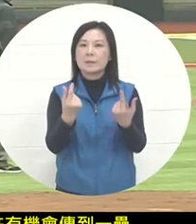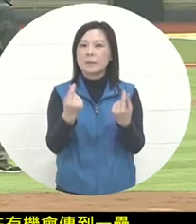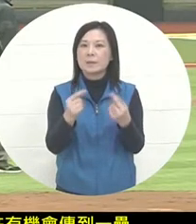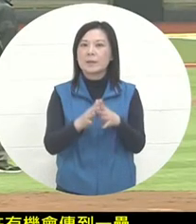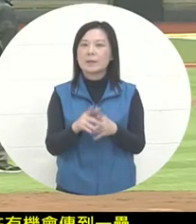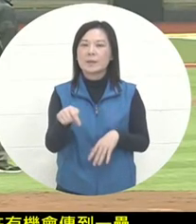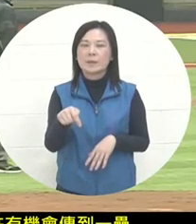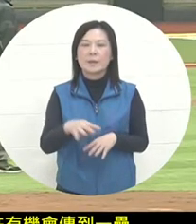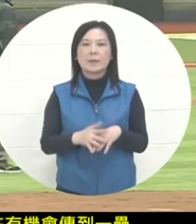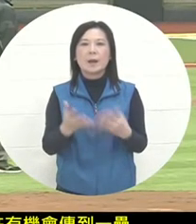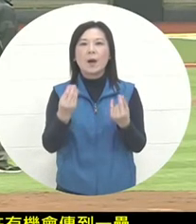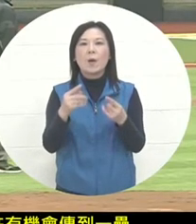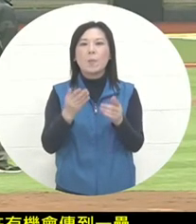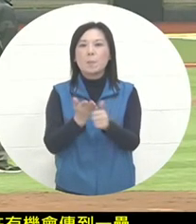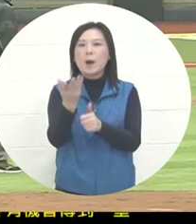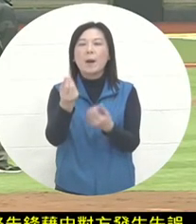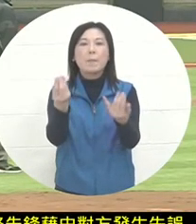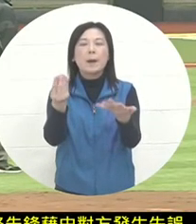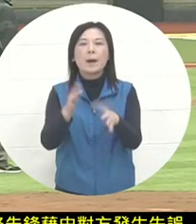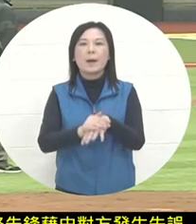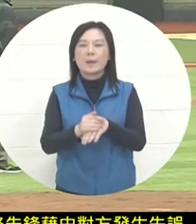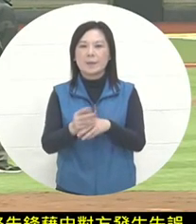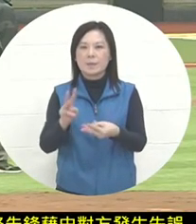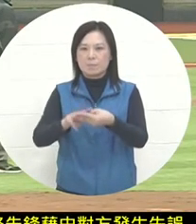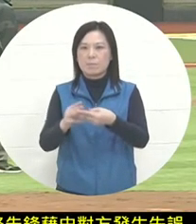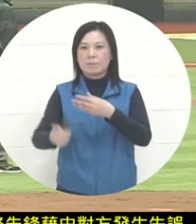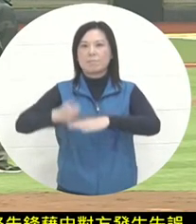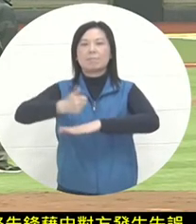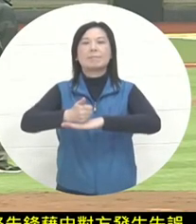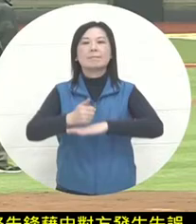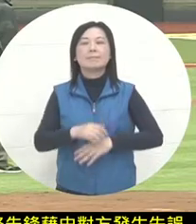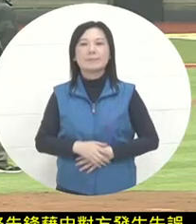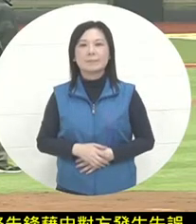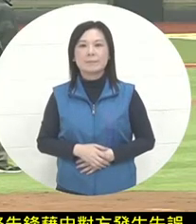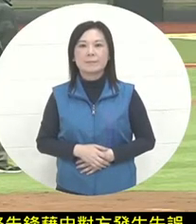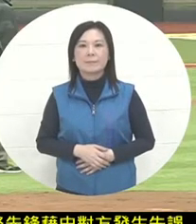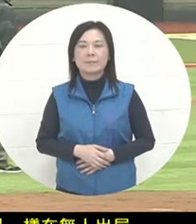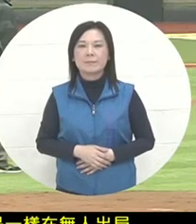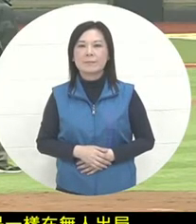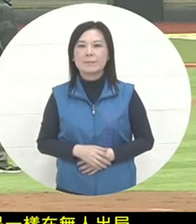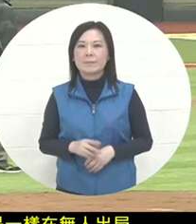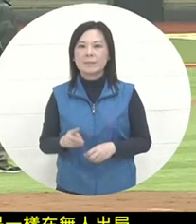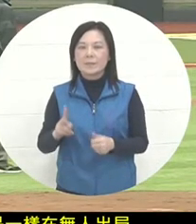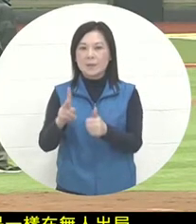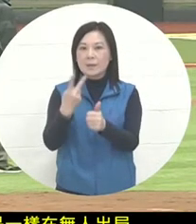the pioneer took the first base and half of the bar. At this time, he came up to hit